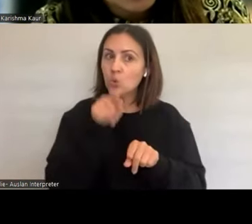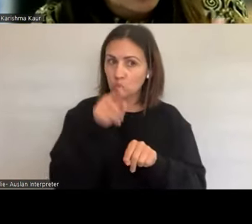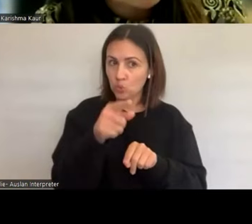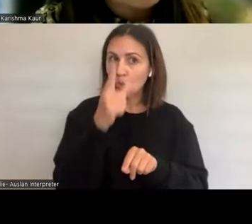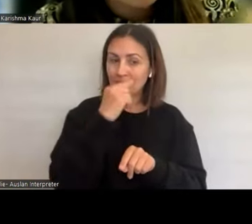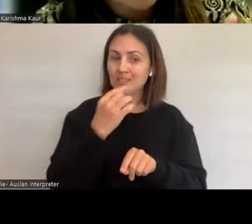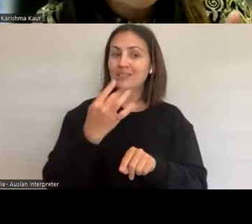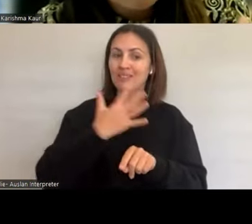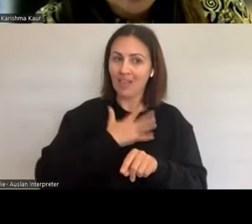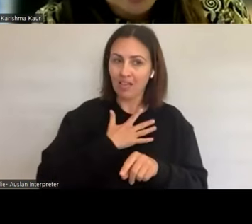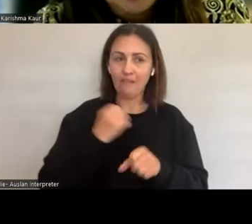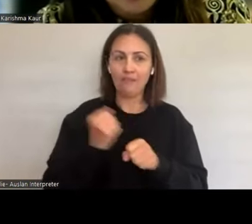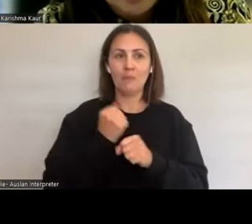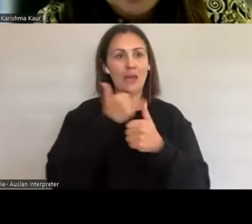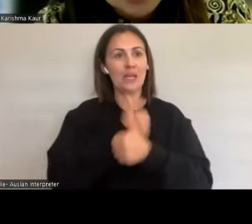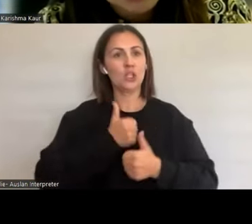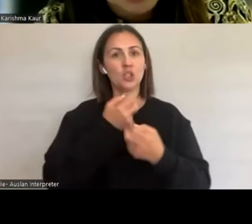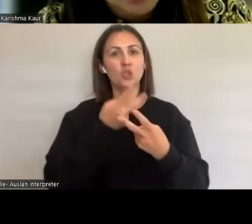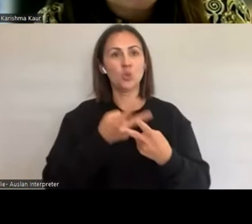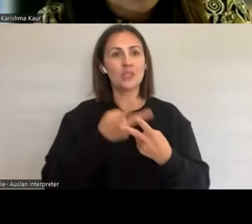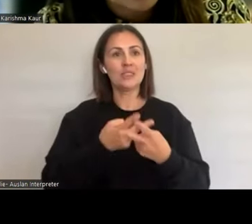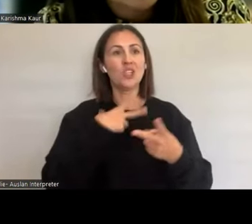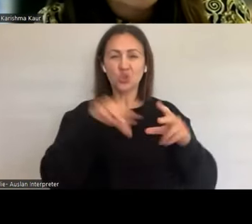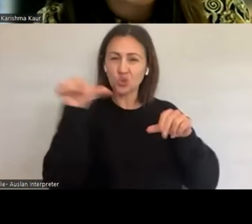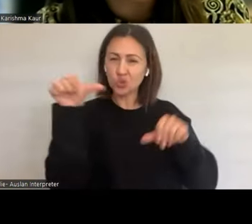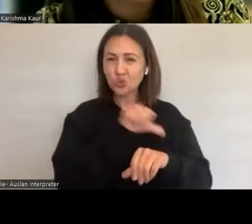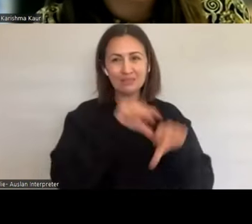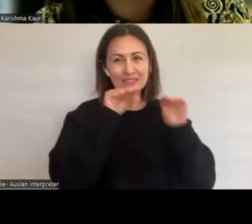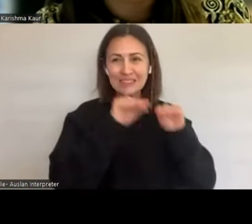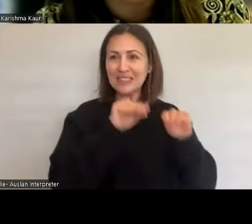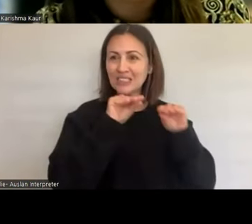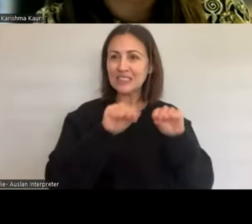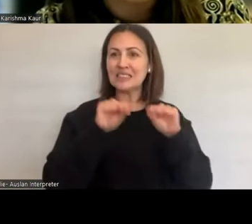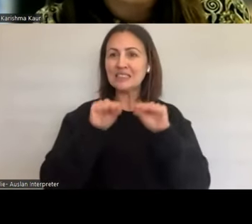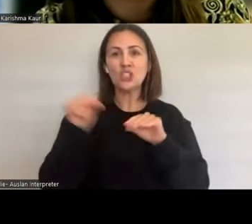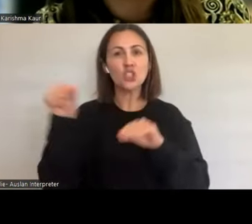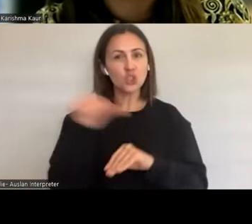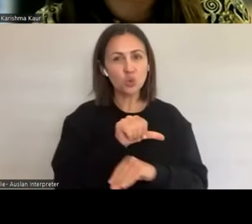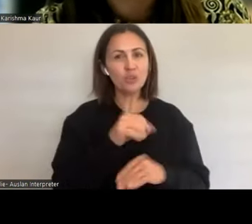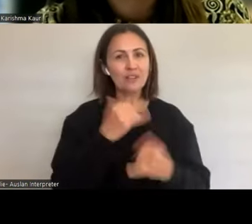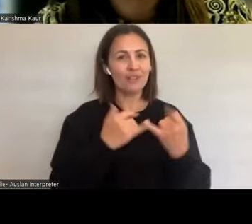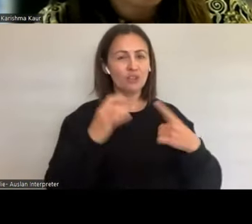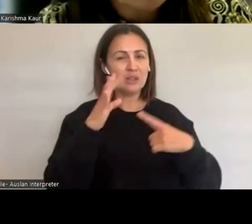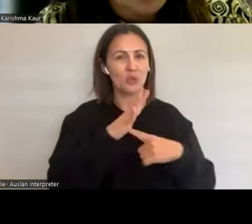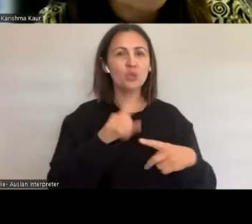started at a very early age. I think the other thing's important are that we need to normalize.